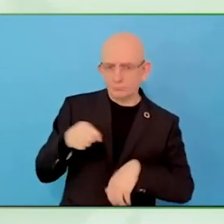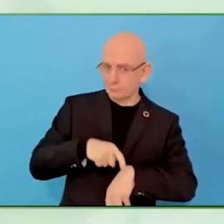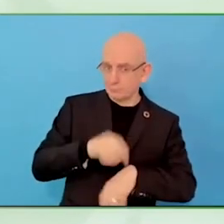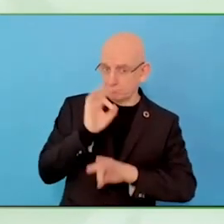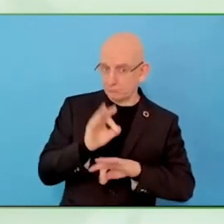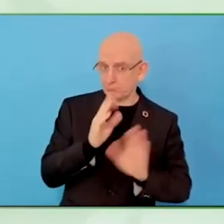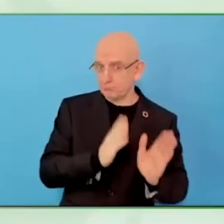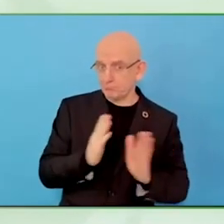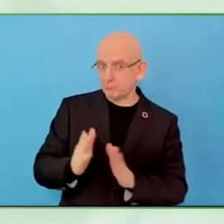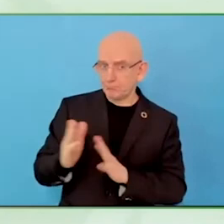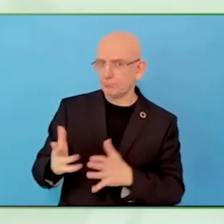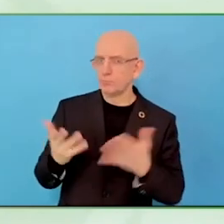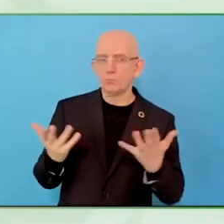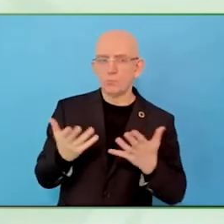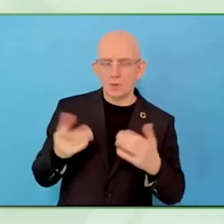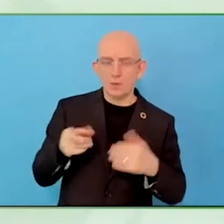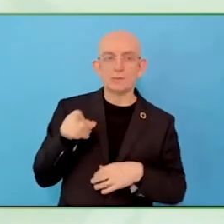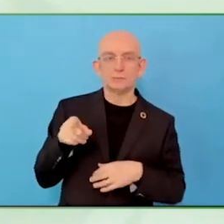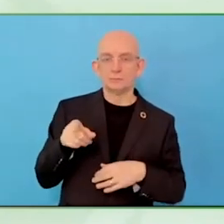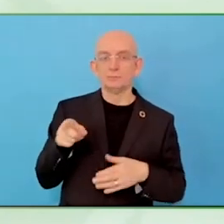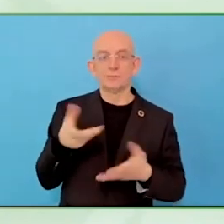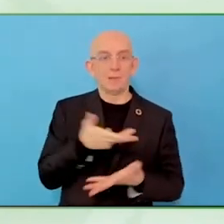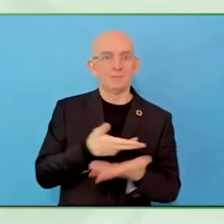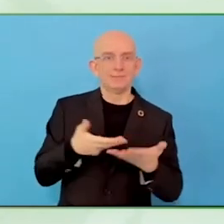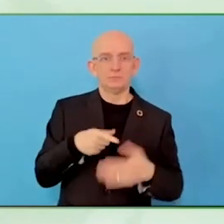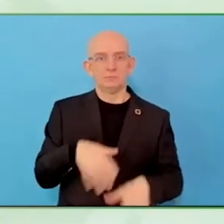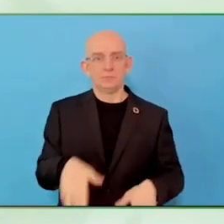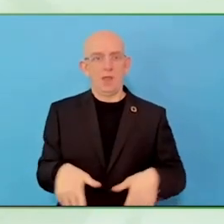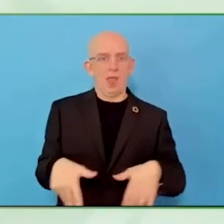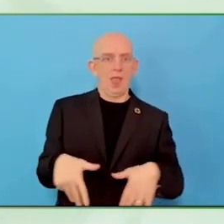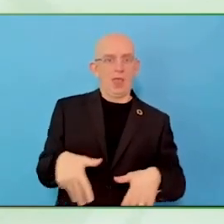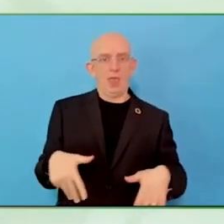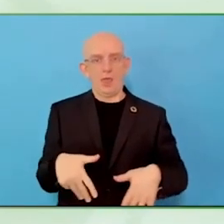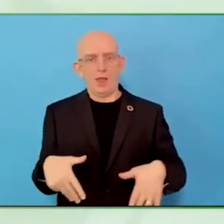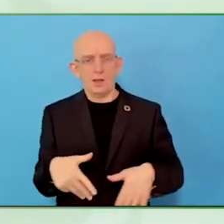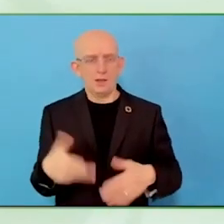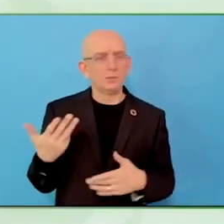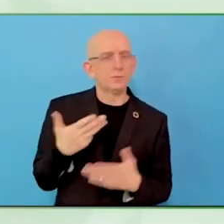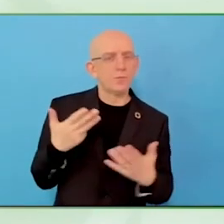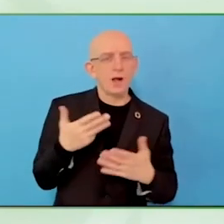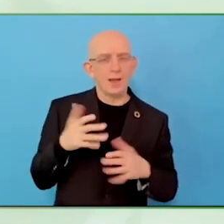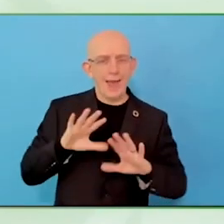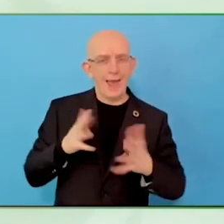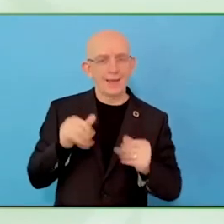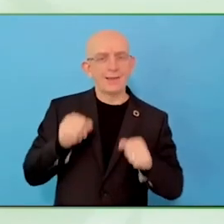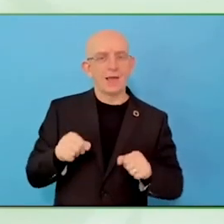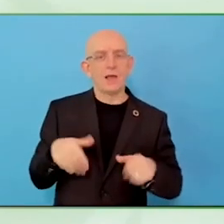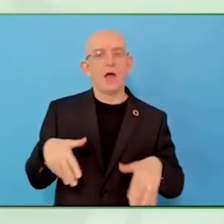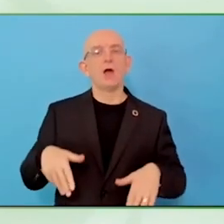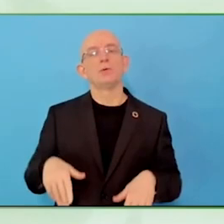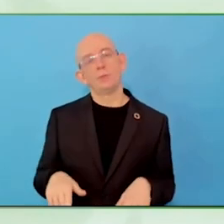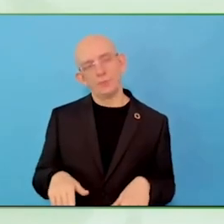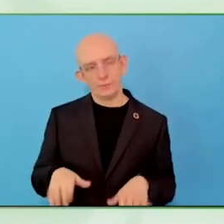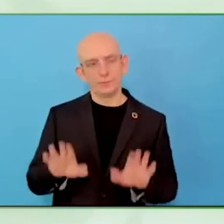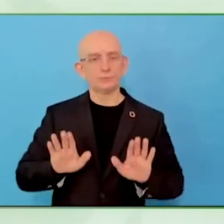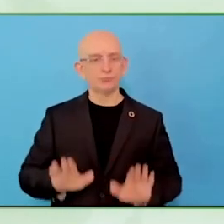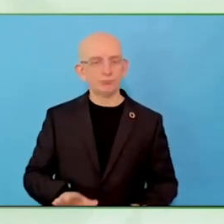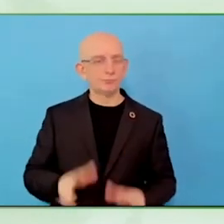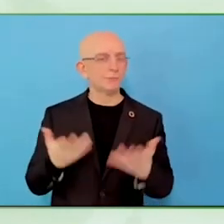health, there is no one fit for all. It is a personal suit. There is nothing I can say do this for all people.